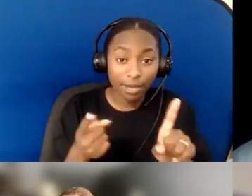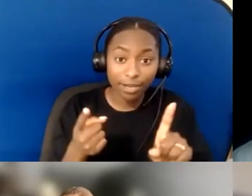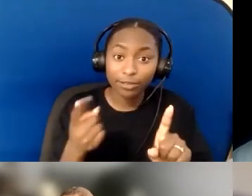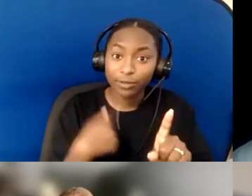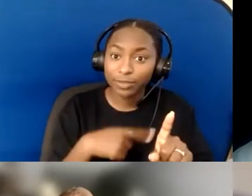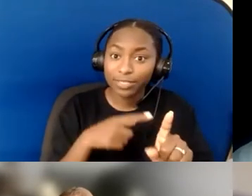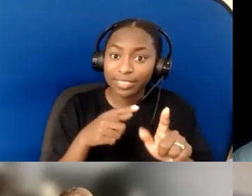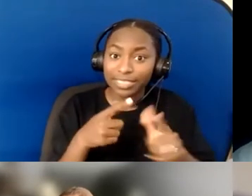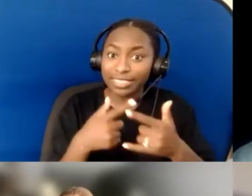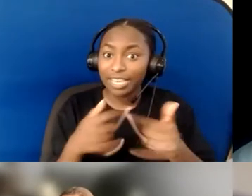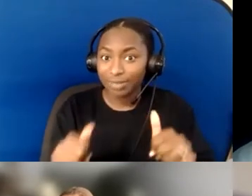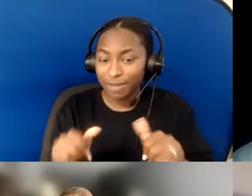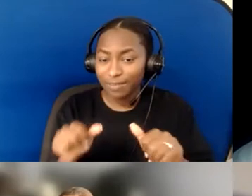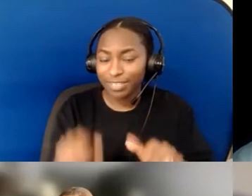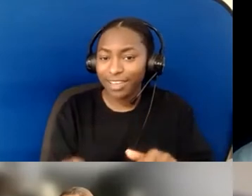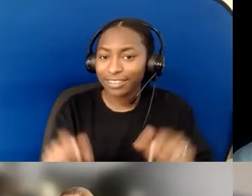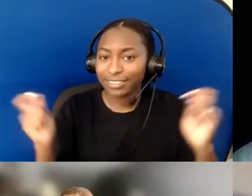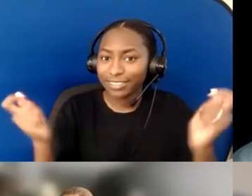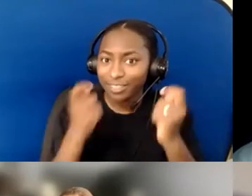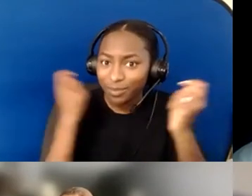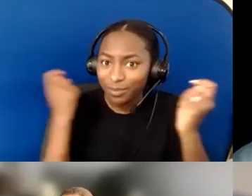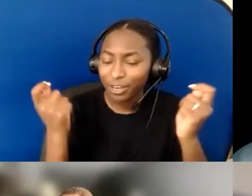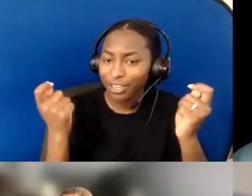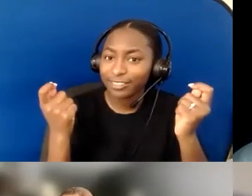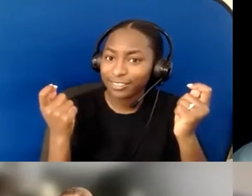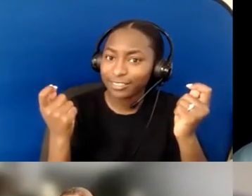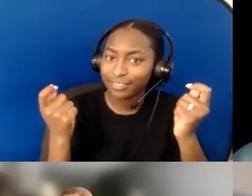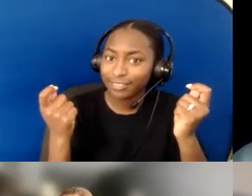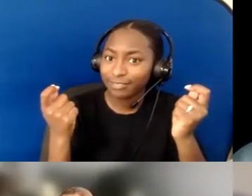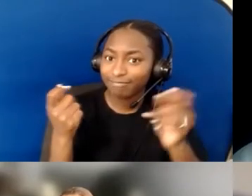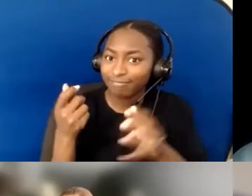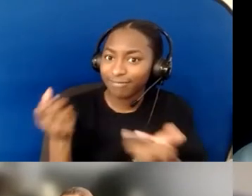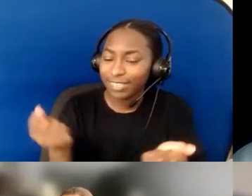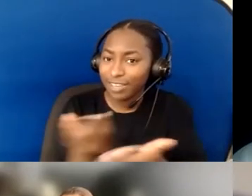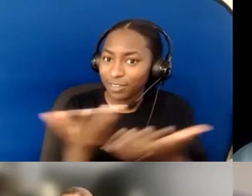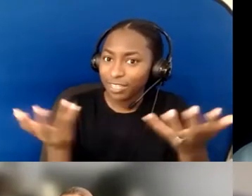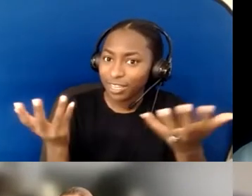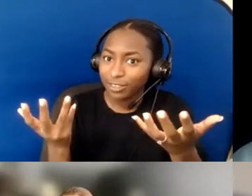how much we know we didn't know before, looking back from where we started and where we are.